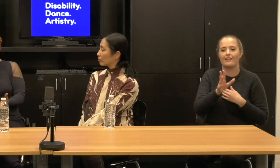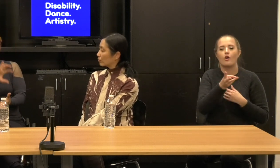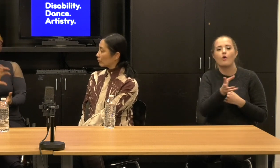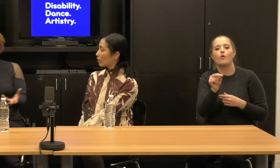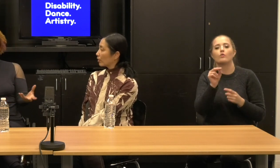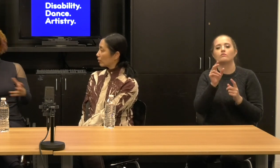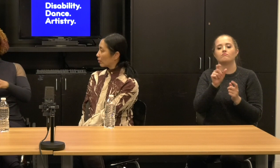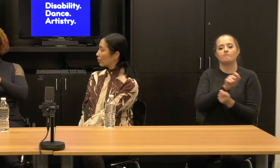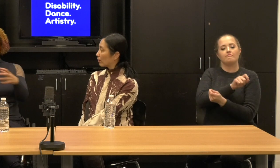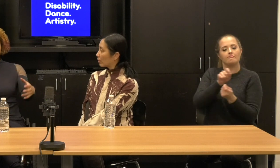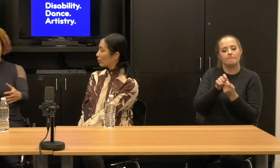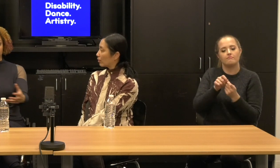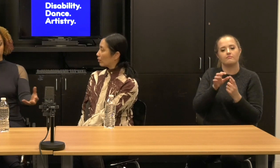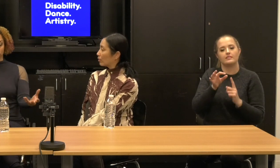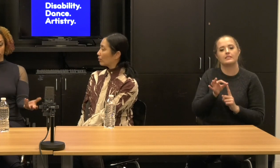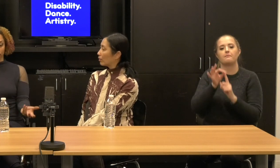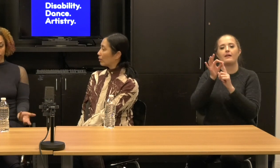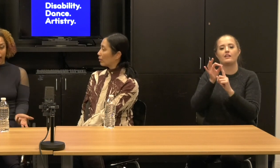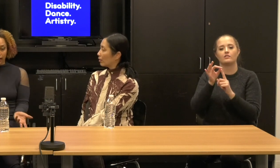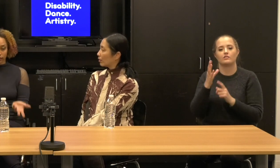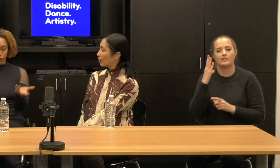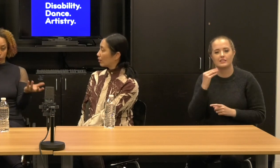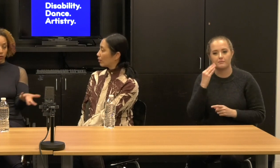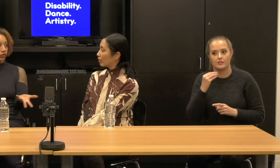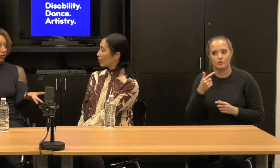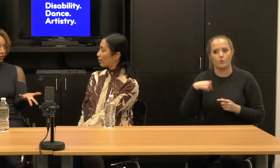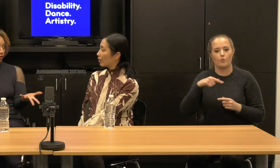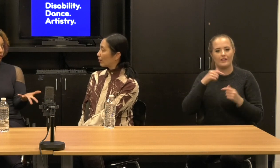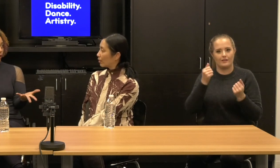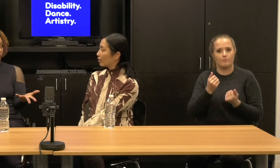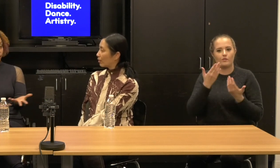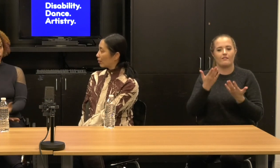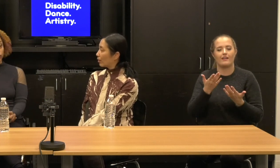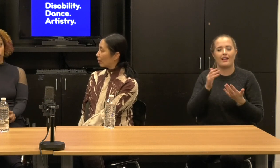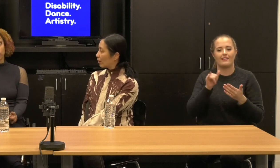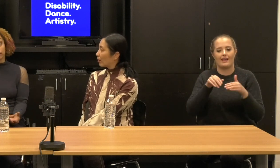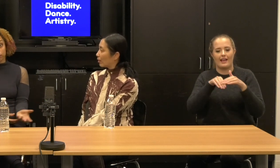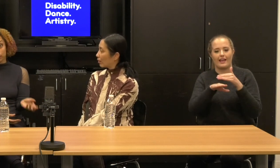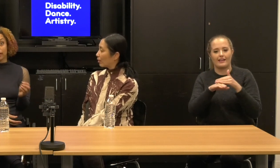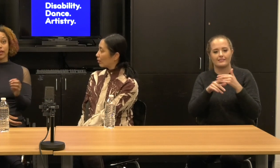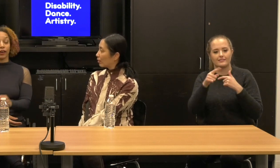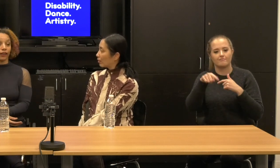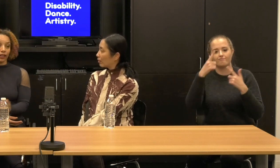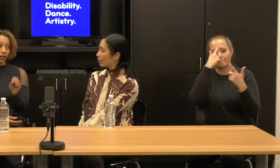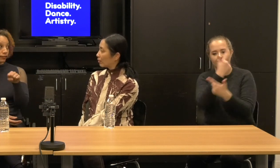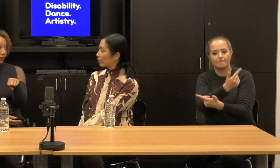So you actually get to create that experience in your own way. So we are an Alpha test.